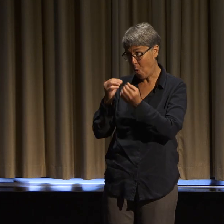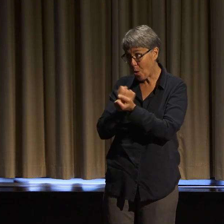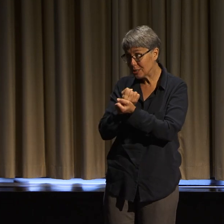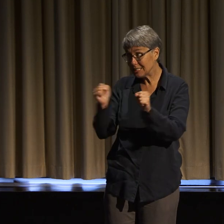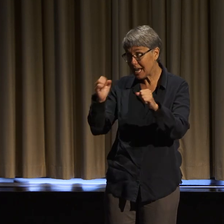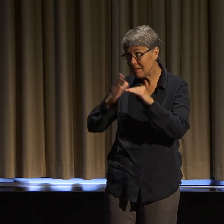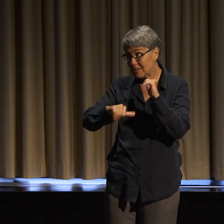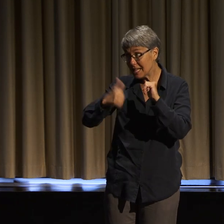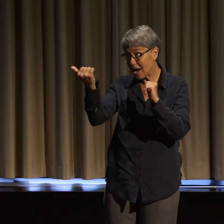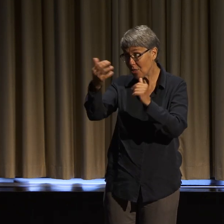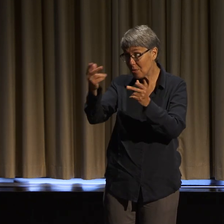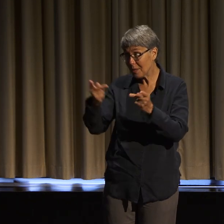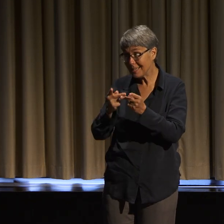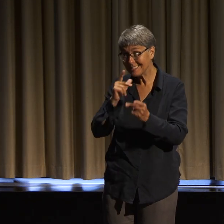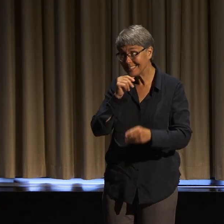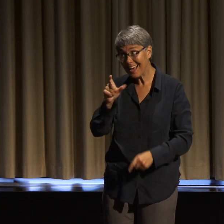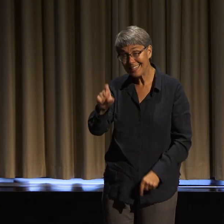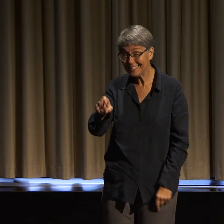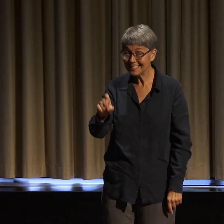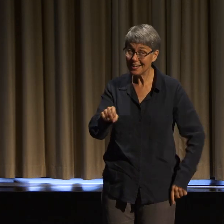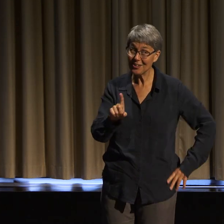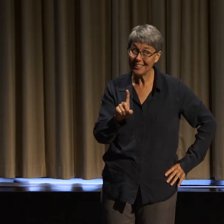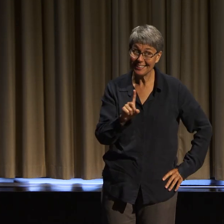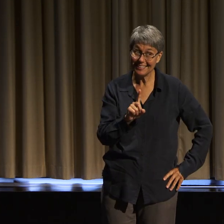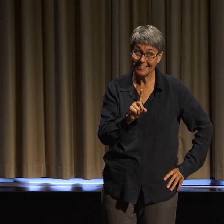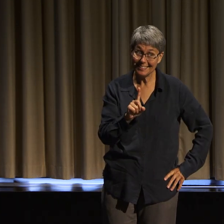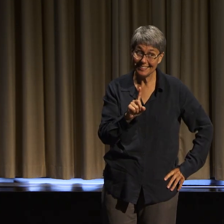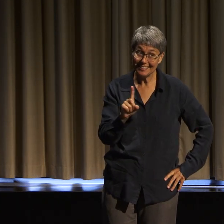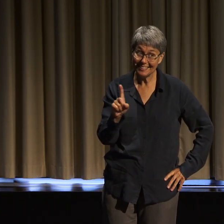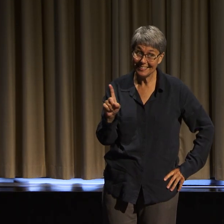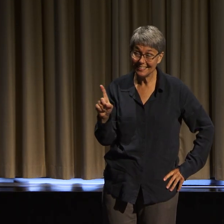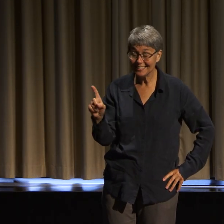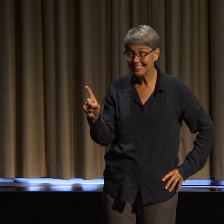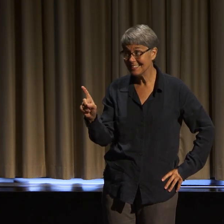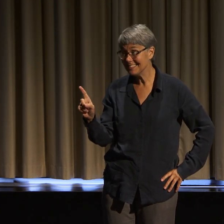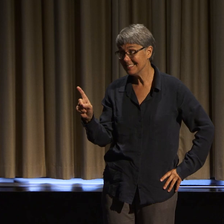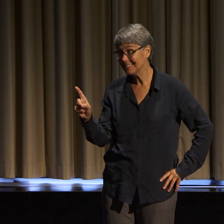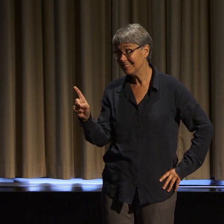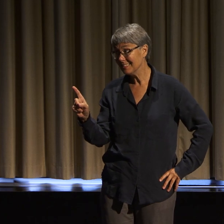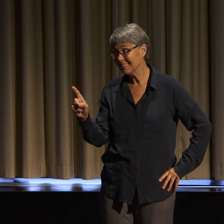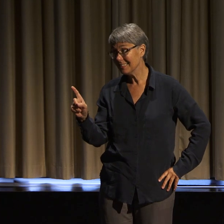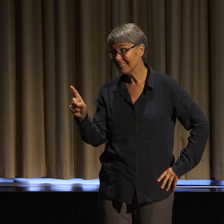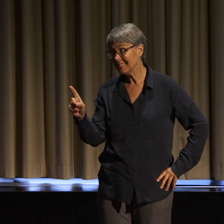is an illusion. I would like to offer that multiple truths can exist,